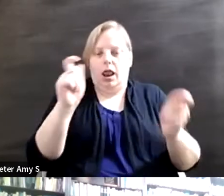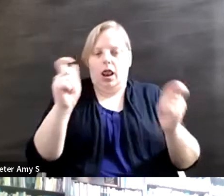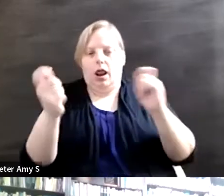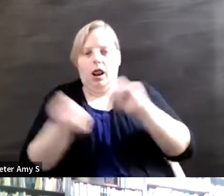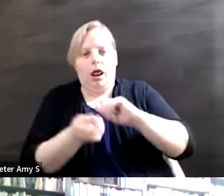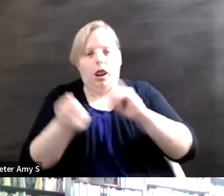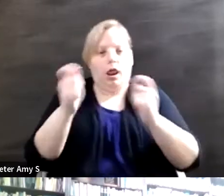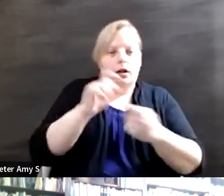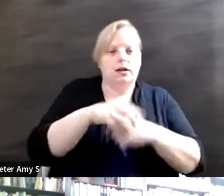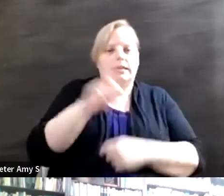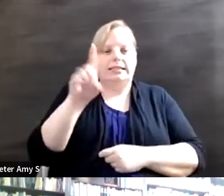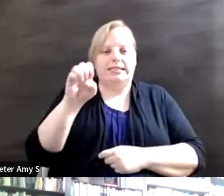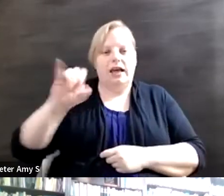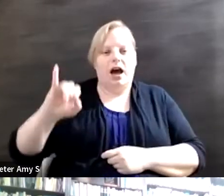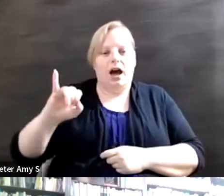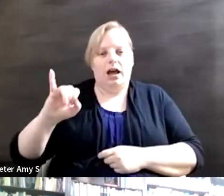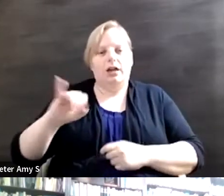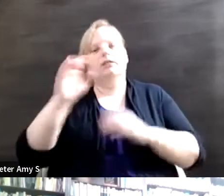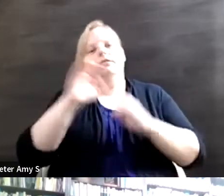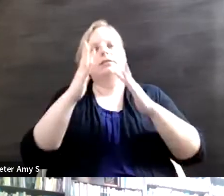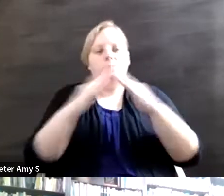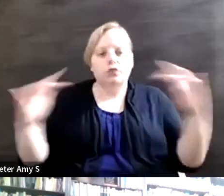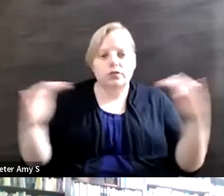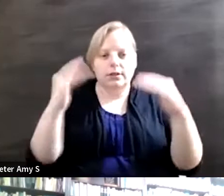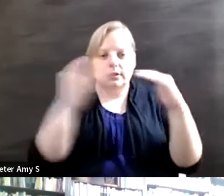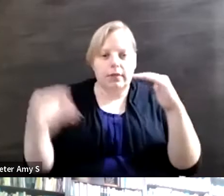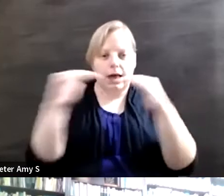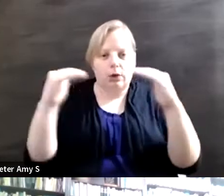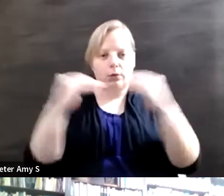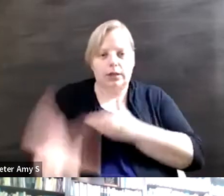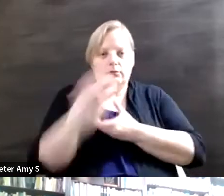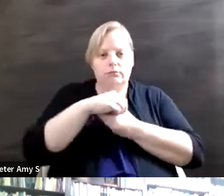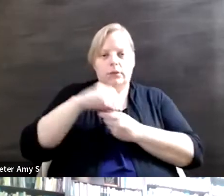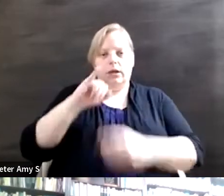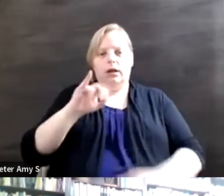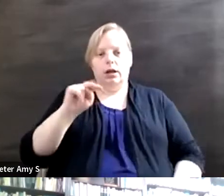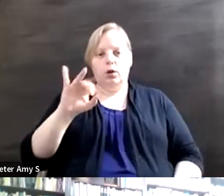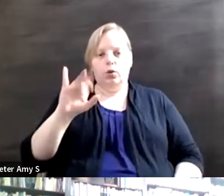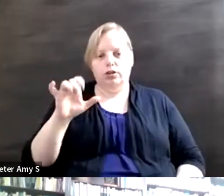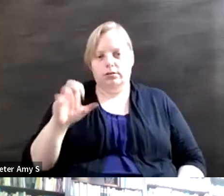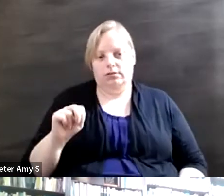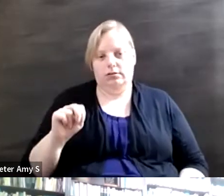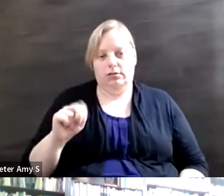(diversity equity and inclusion) and with very few exceptions, the 'd' word, disability,